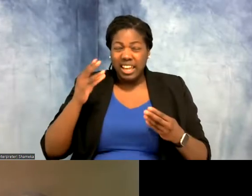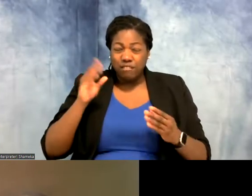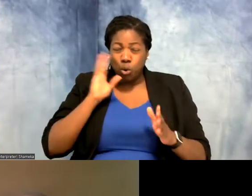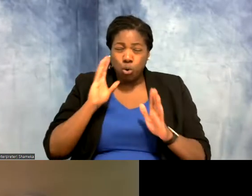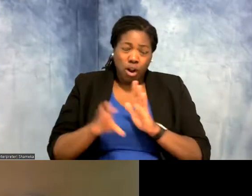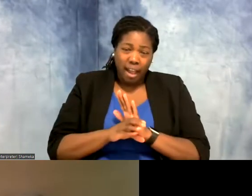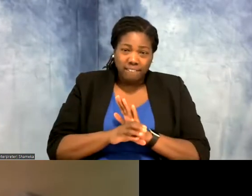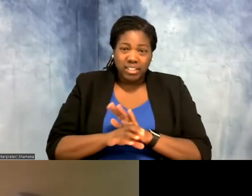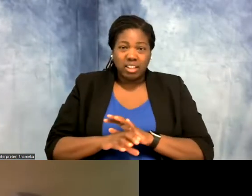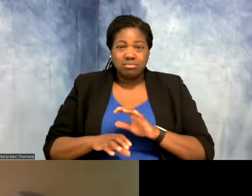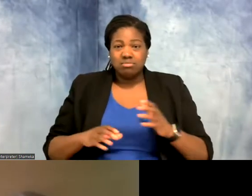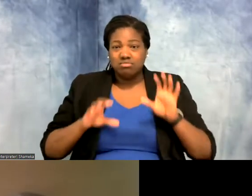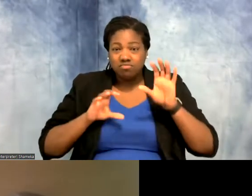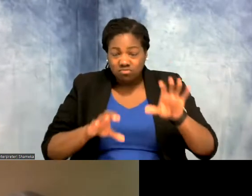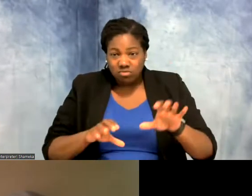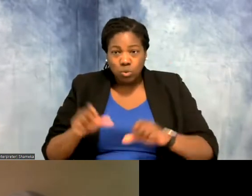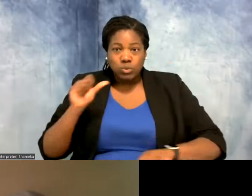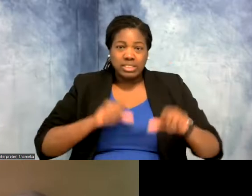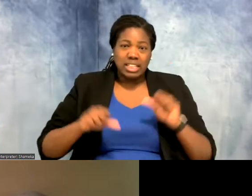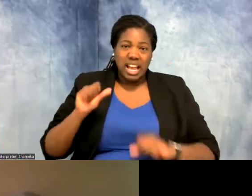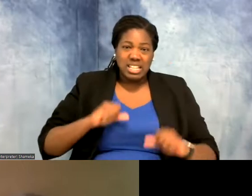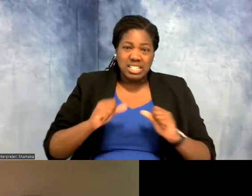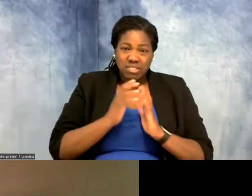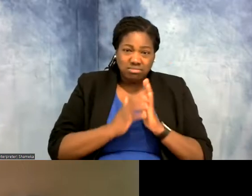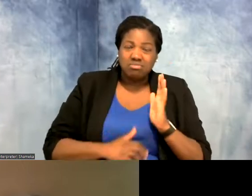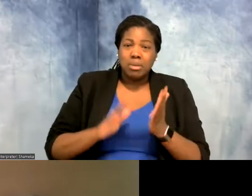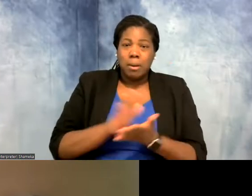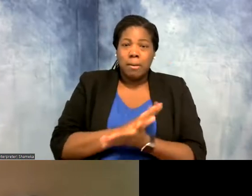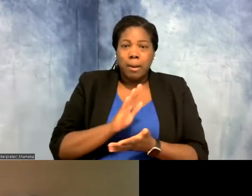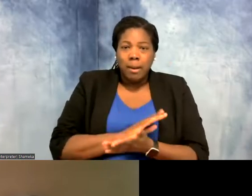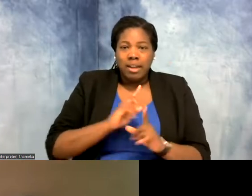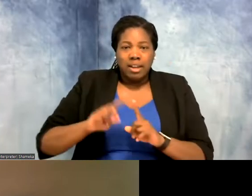or even a scientific paper. A wide variety of different types of writing. It can be short,